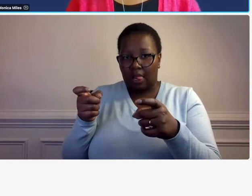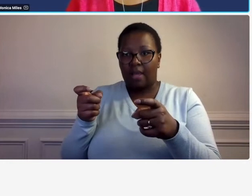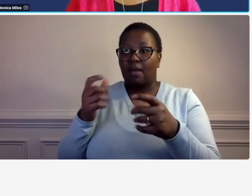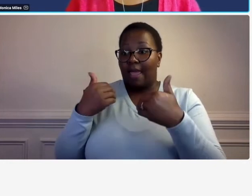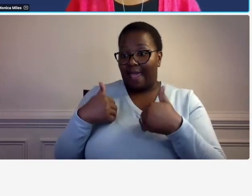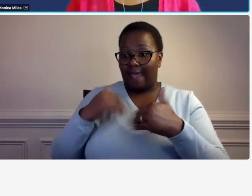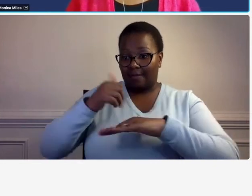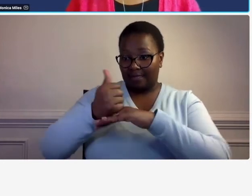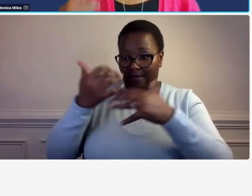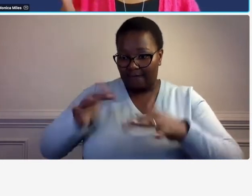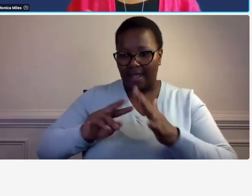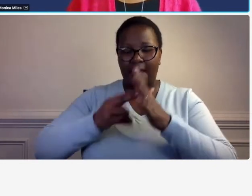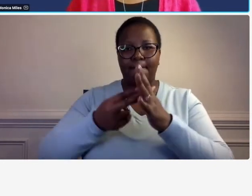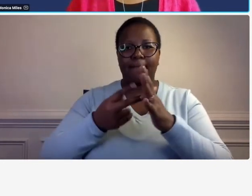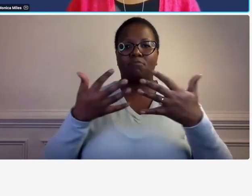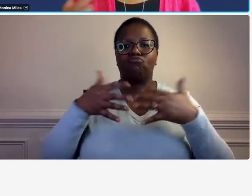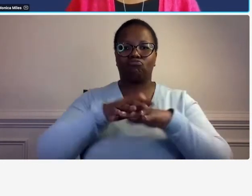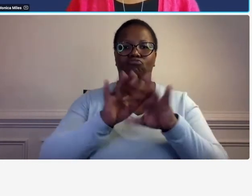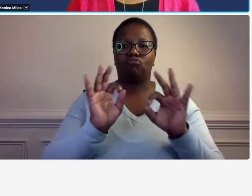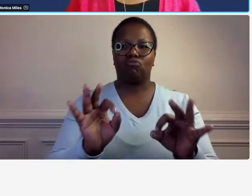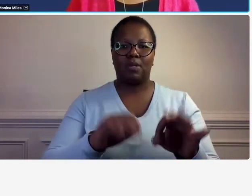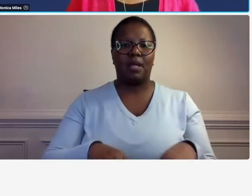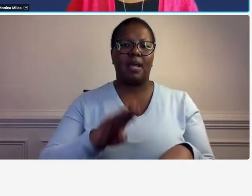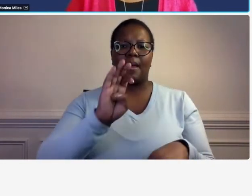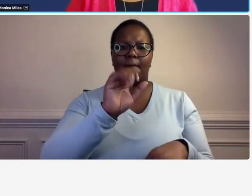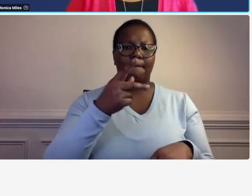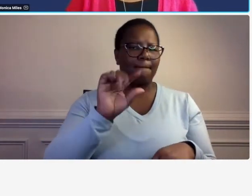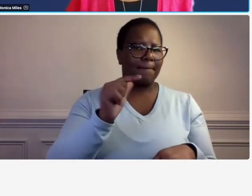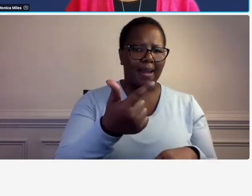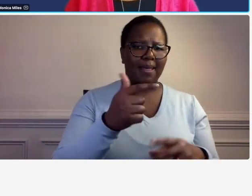the other components the billing component payroll component things of that nature